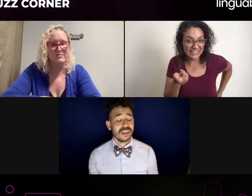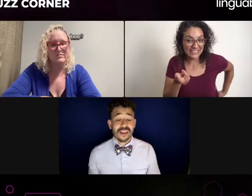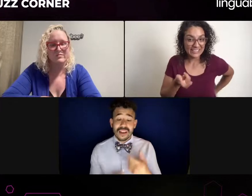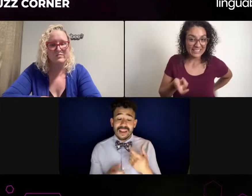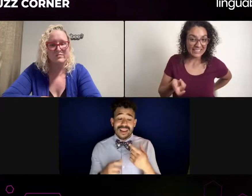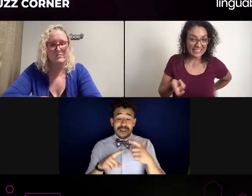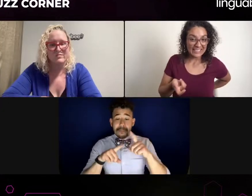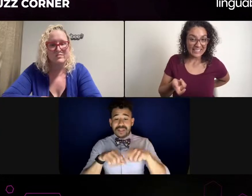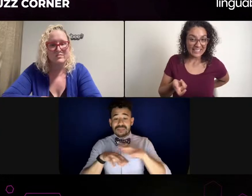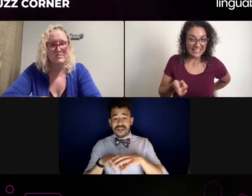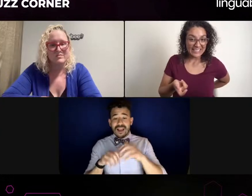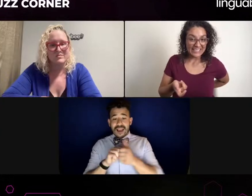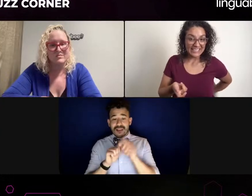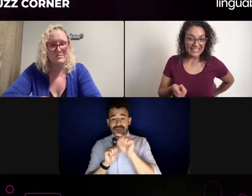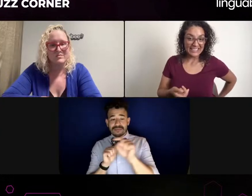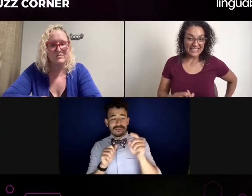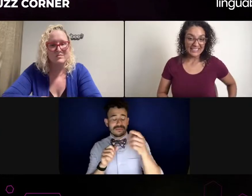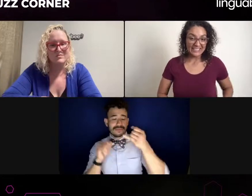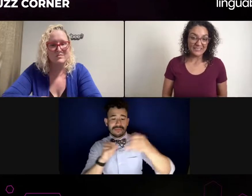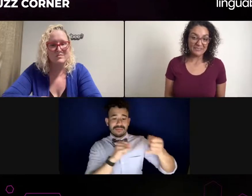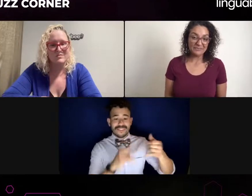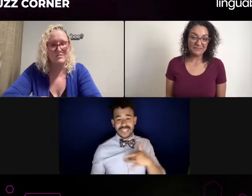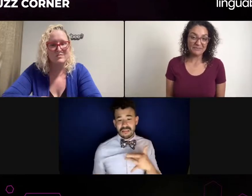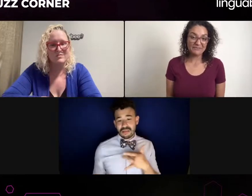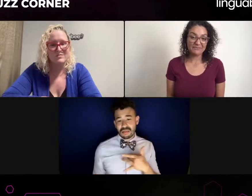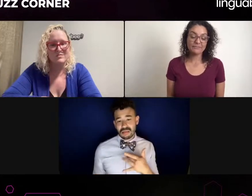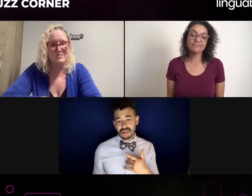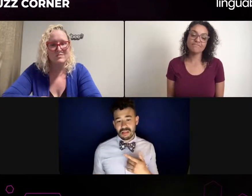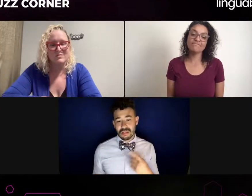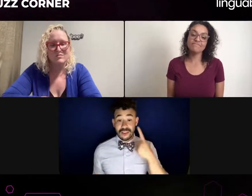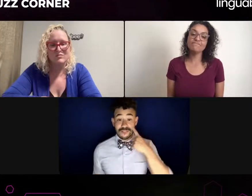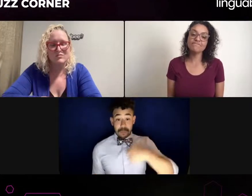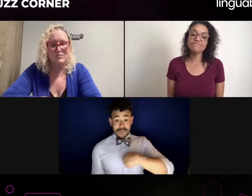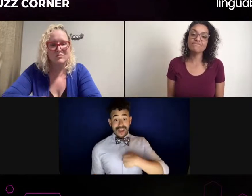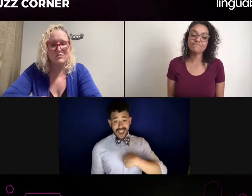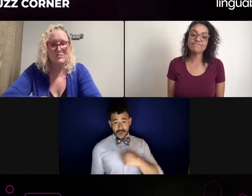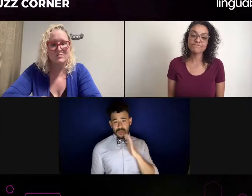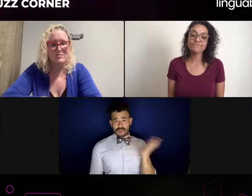turn your privacy screen off so we can see your face if you'd rather sign it, or you can type it as a question.